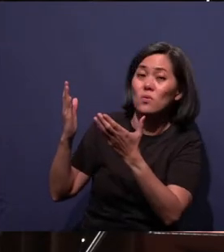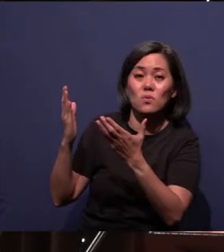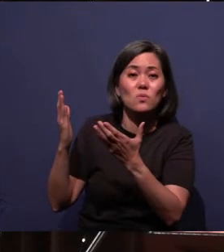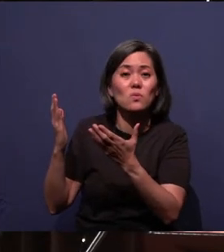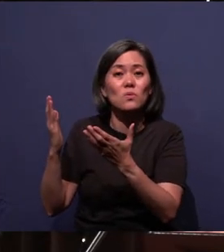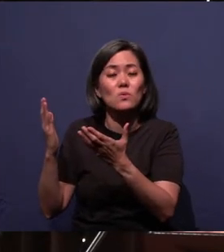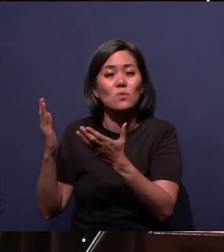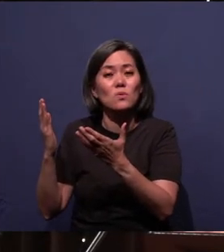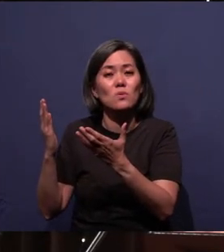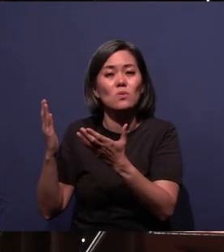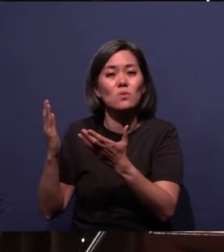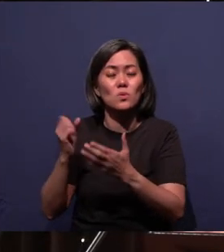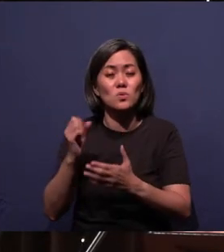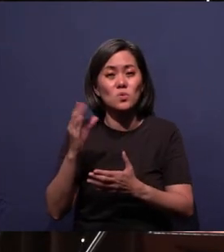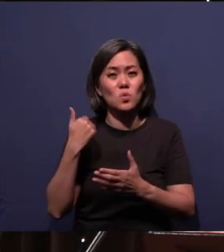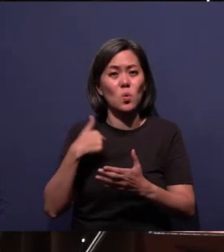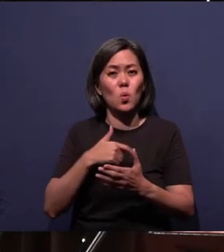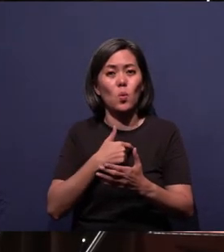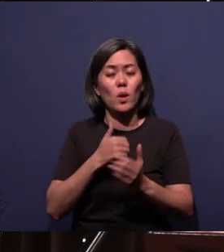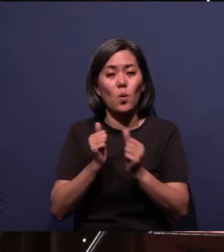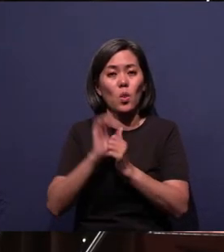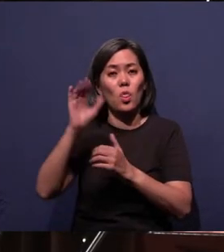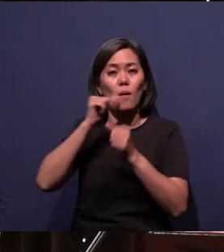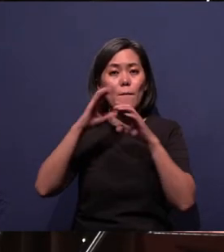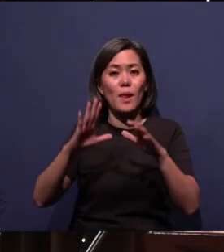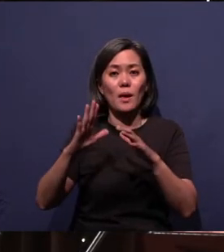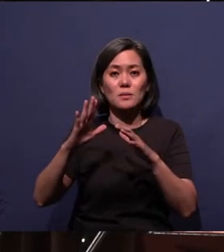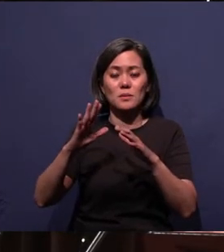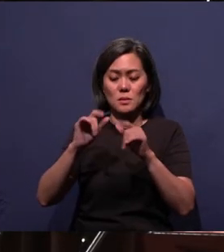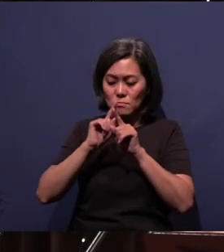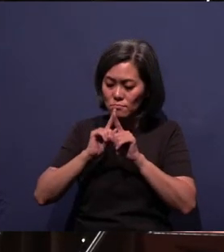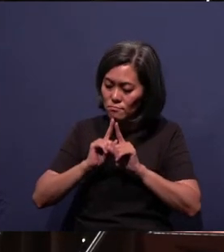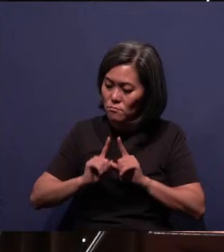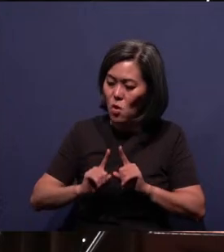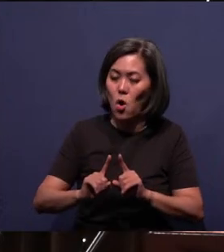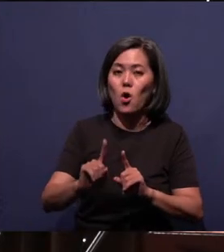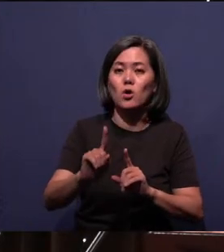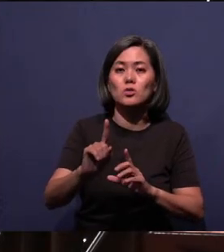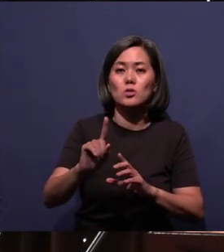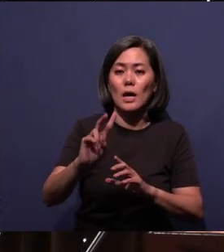And so may we go with Your blessing upon us from 2 Peter, chapter 1.